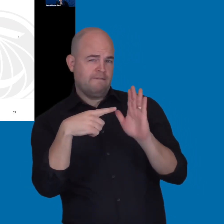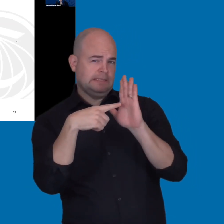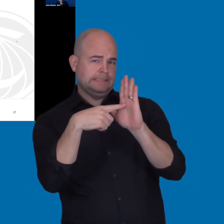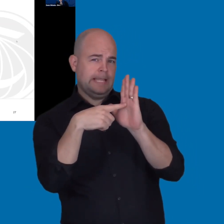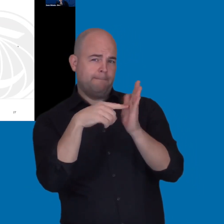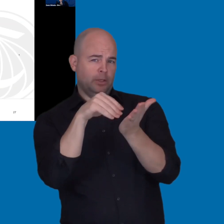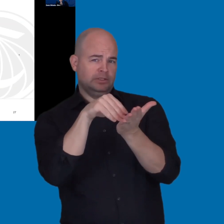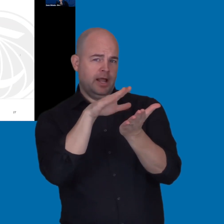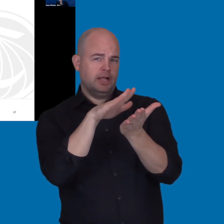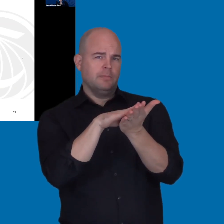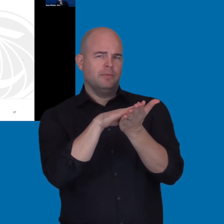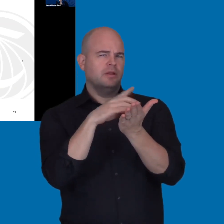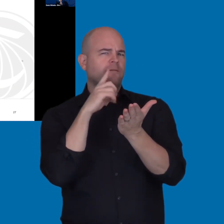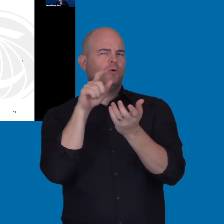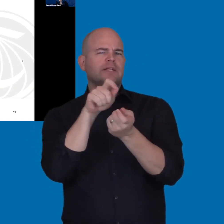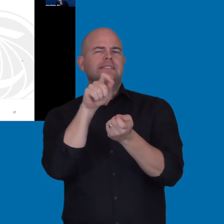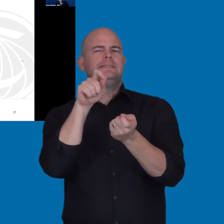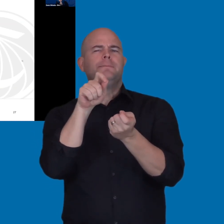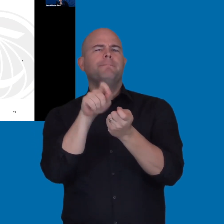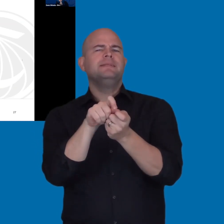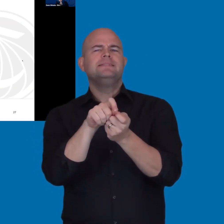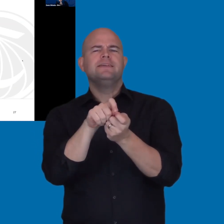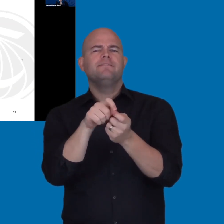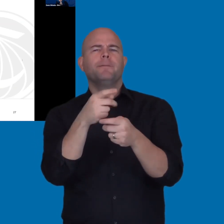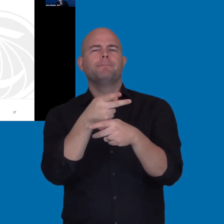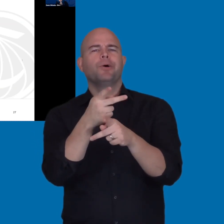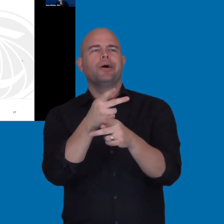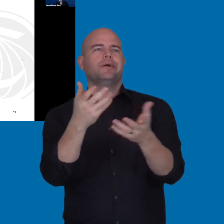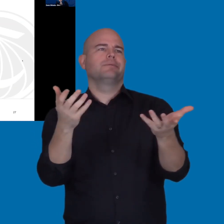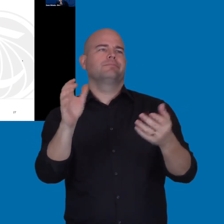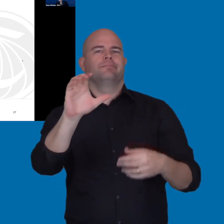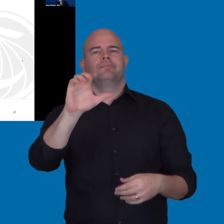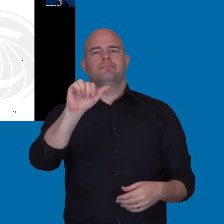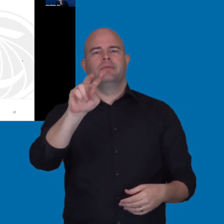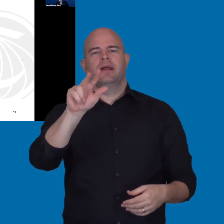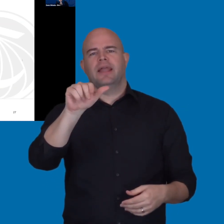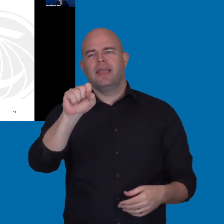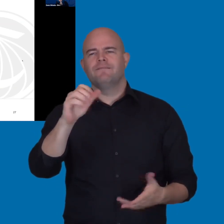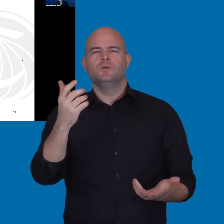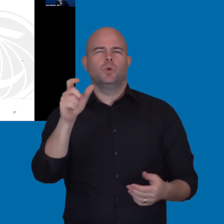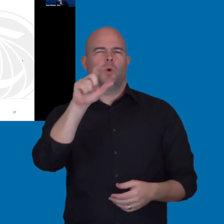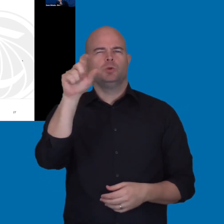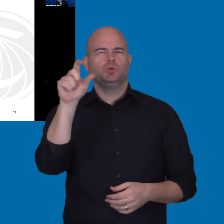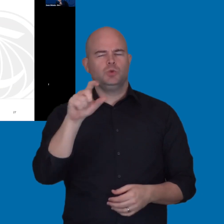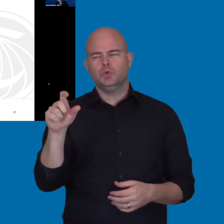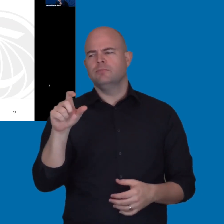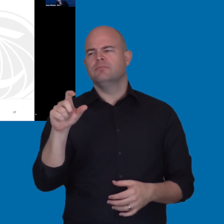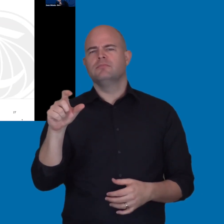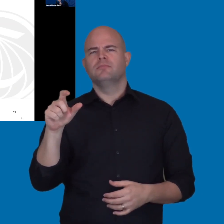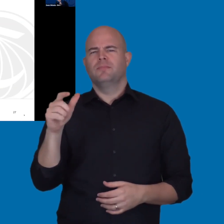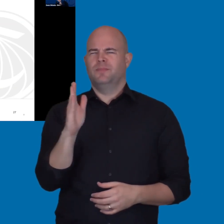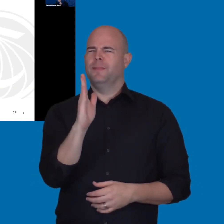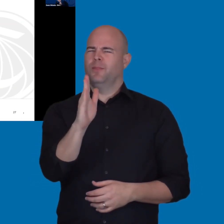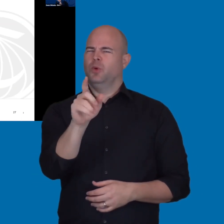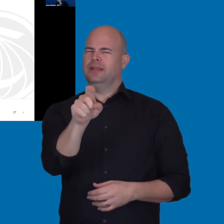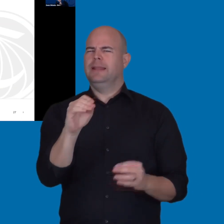There is a question here. Do you have a sample document that targets a specific product, say Canvas or Zoom.